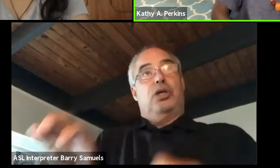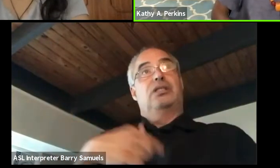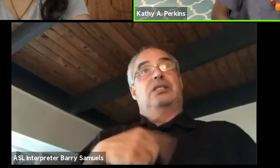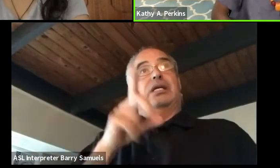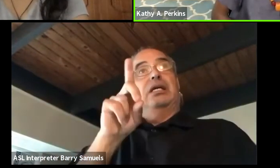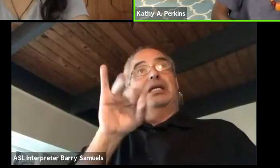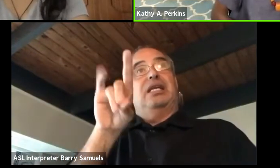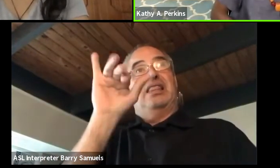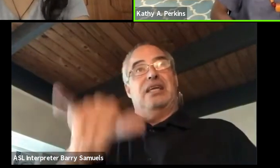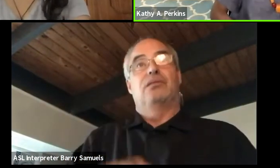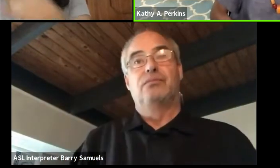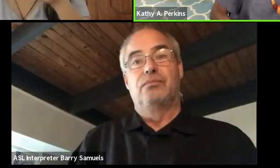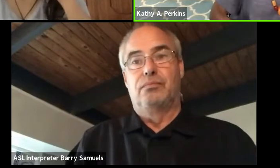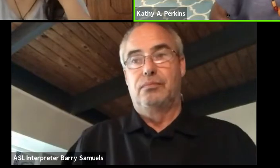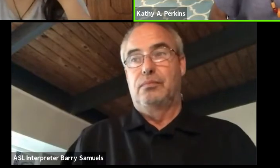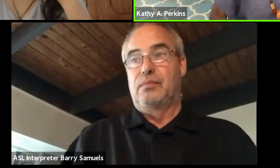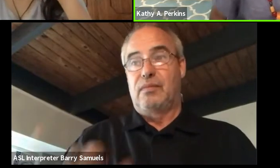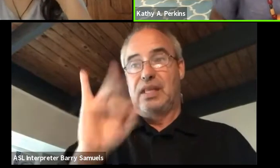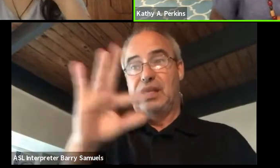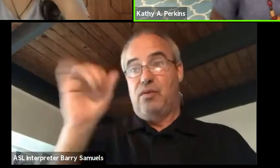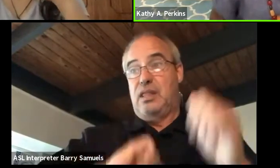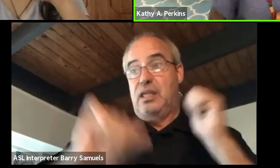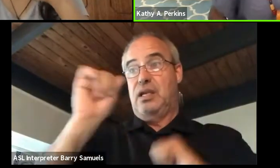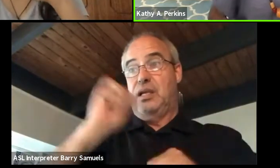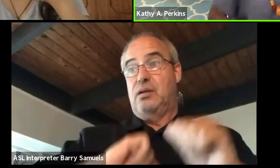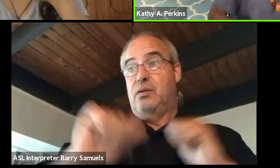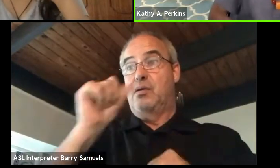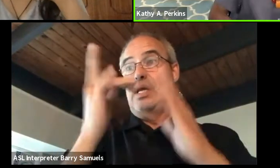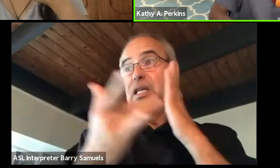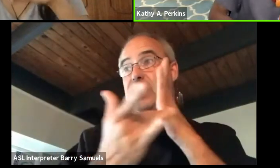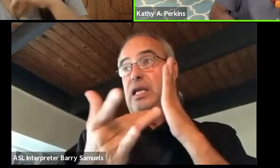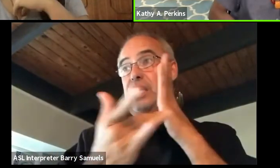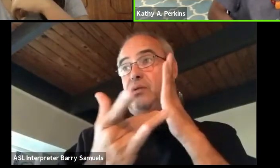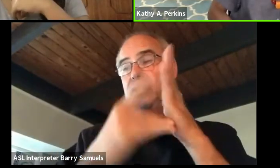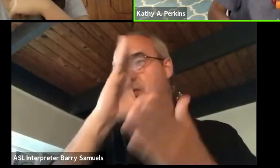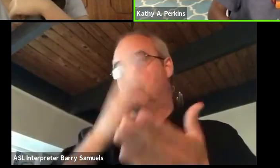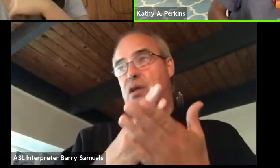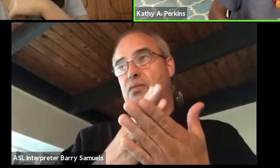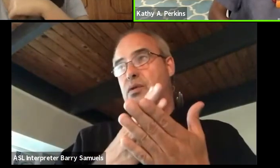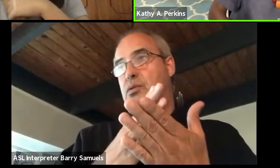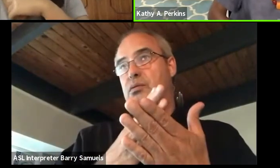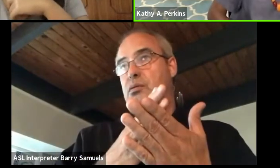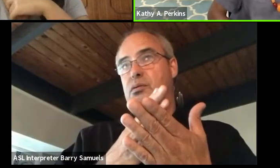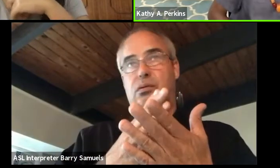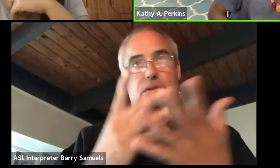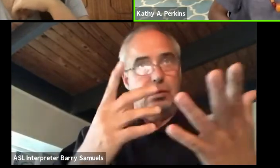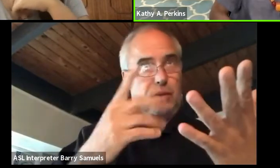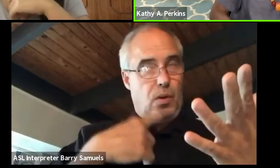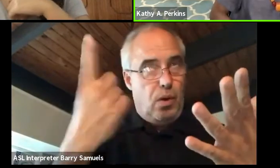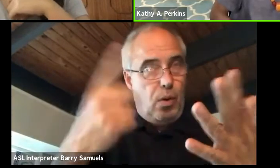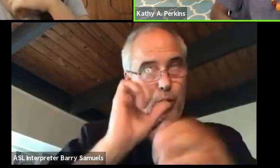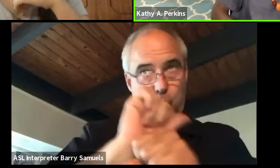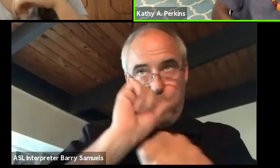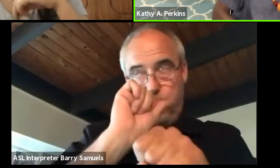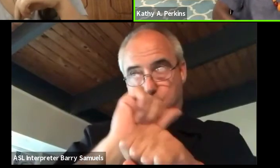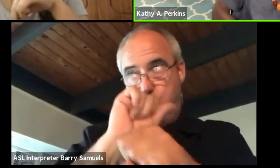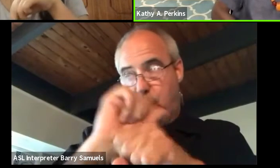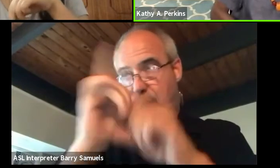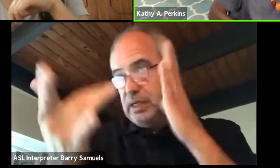And if you're a person in tech theater, you'll never stop. There's always work with people in the technical areas of theater,